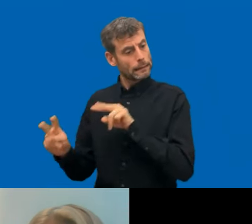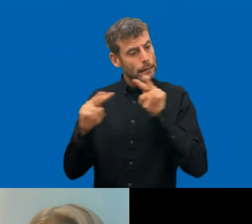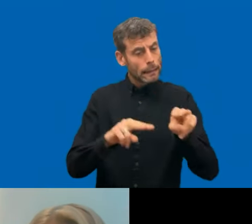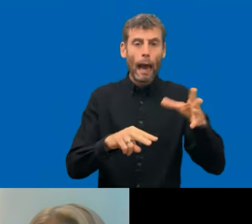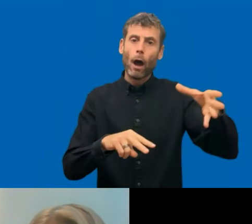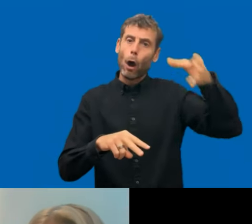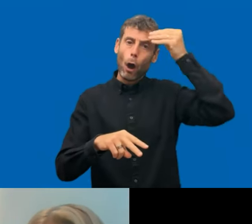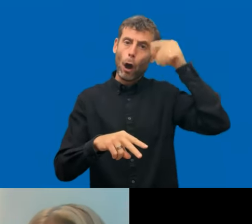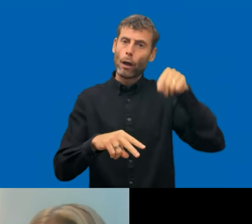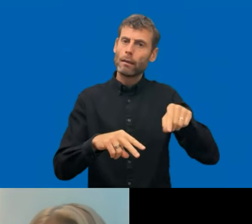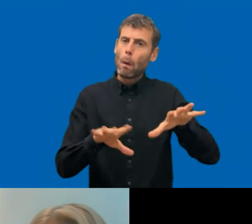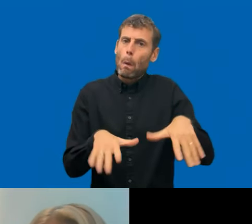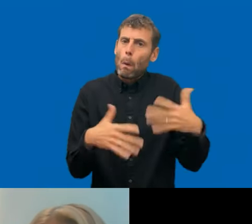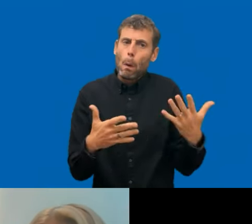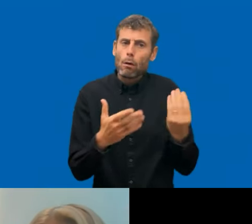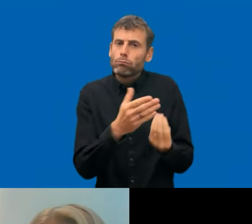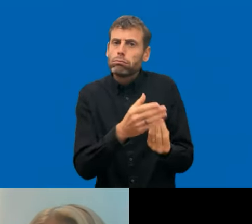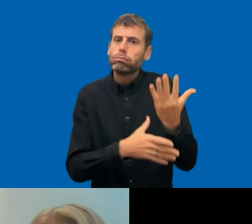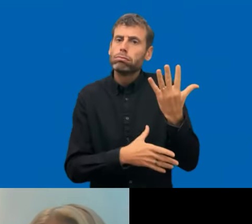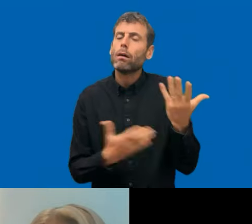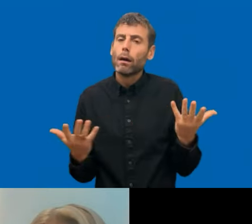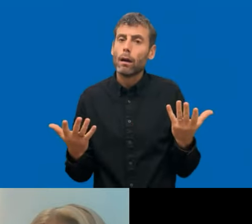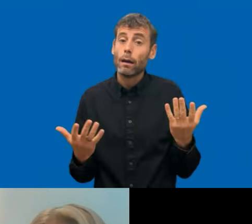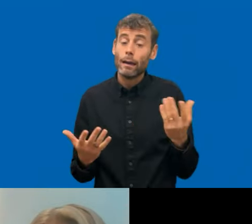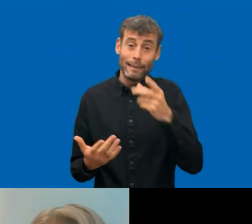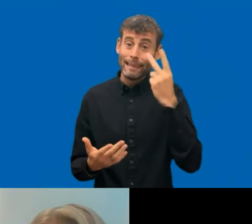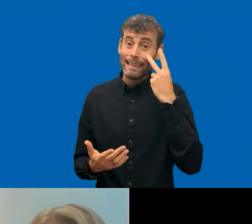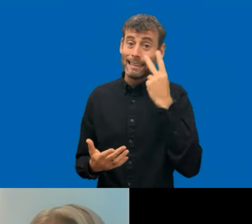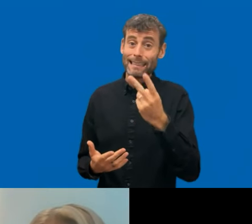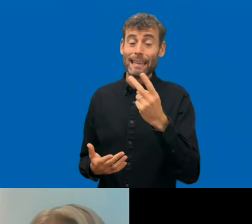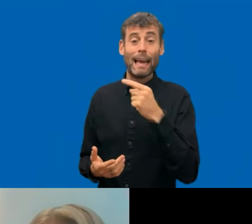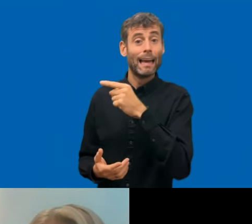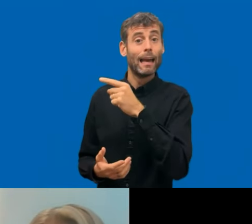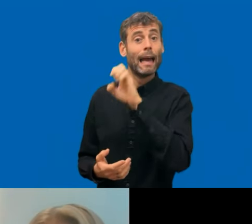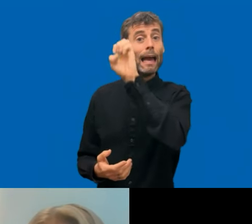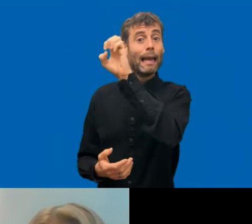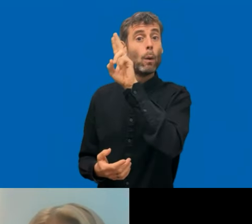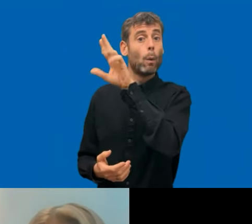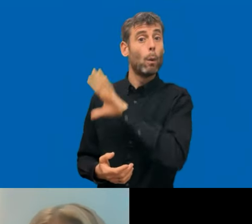we can see that in Belgium, they are like top scorer of all times. I think the other country